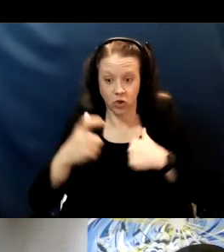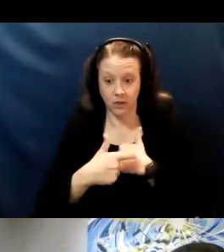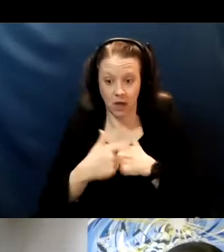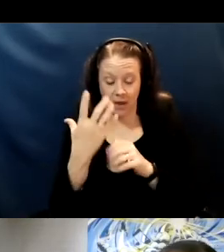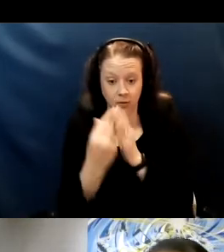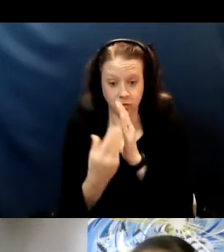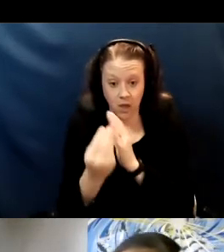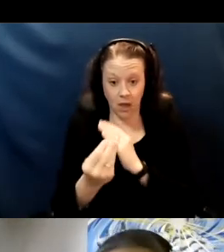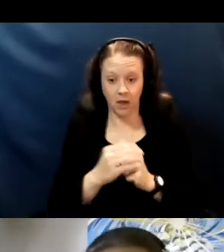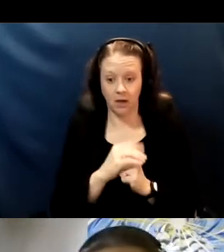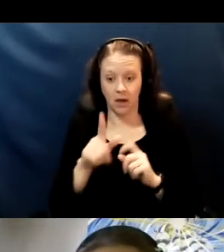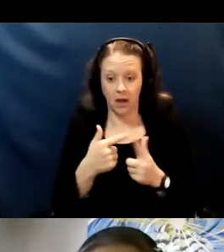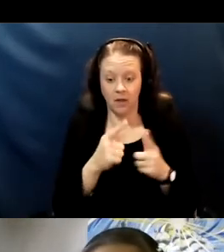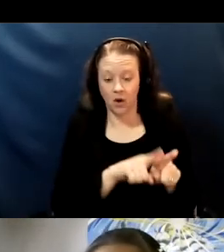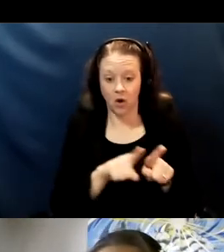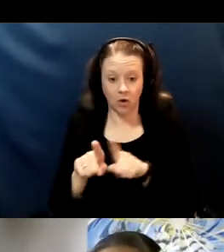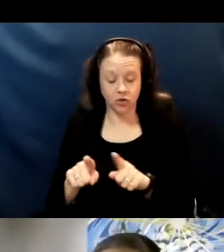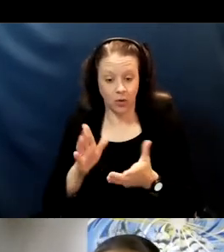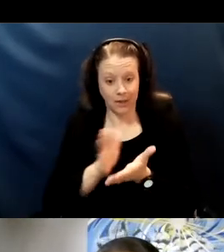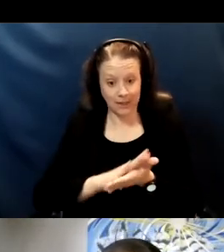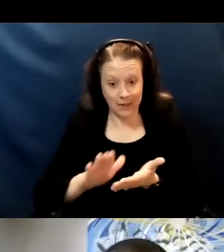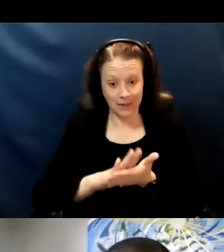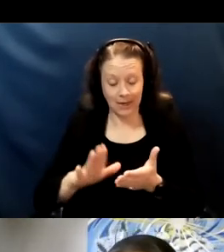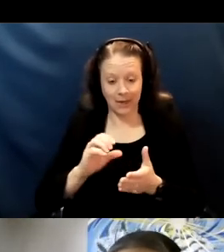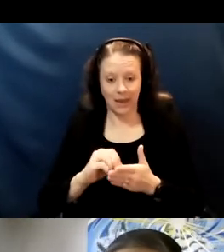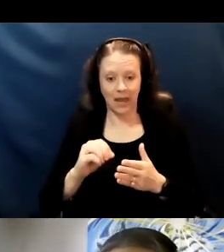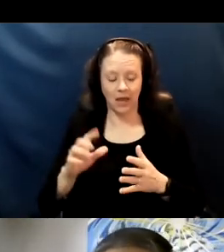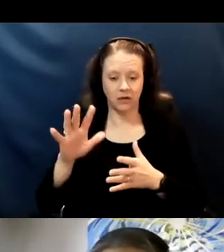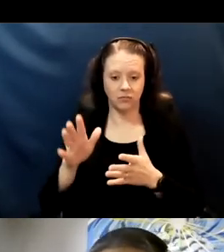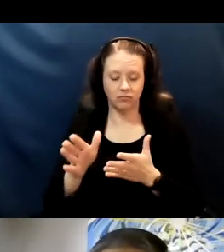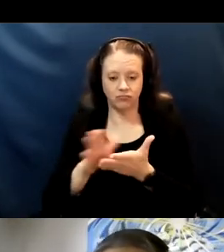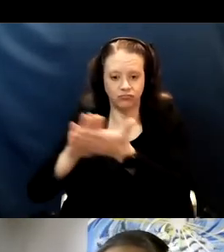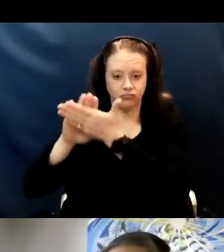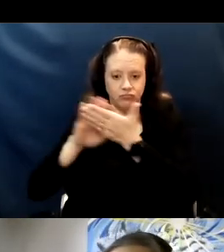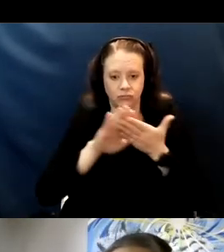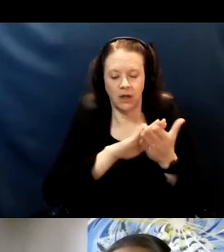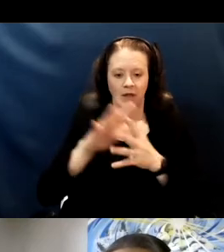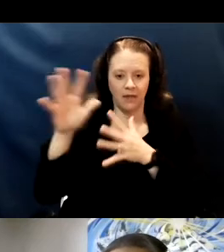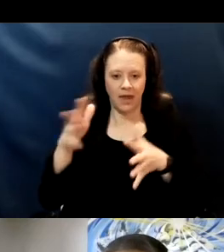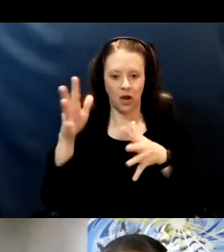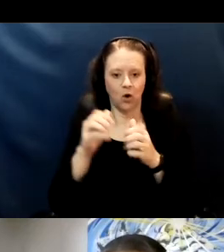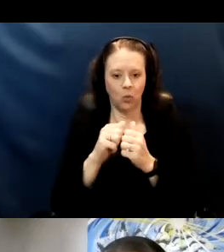And then also cleaning and disinfecting the air and that is done with specialized filters and both are important ways